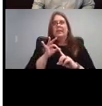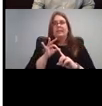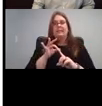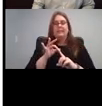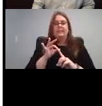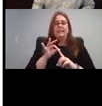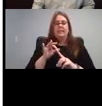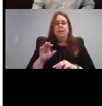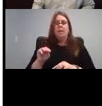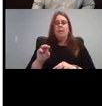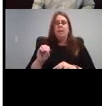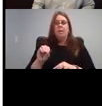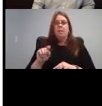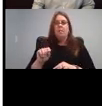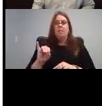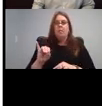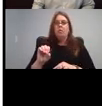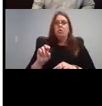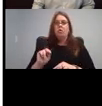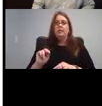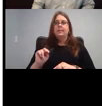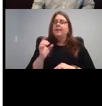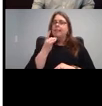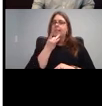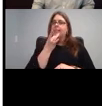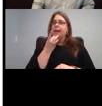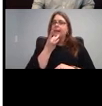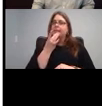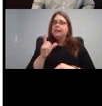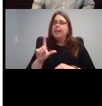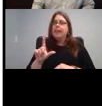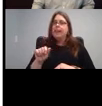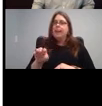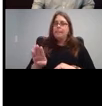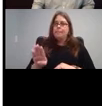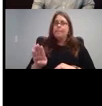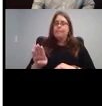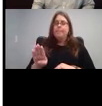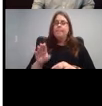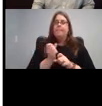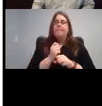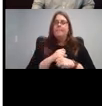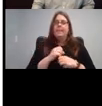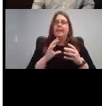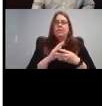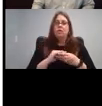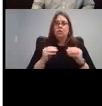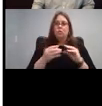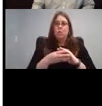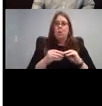The motion lights lab. They've also made storybook apps, I believe.